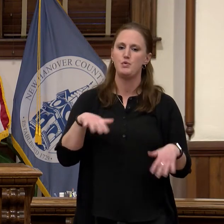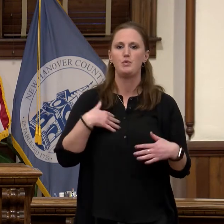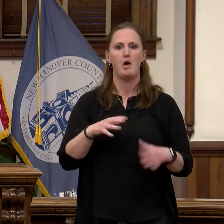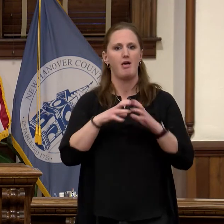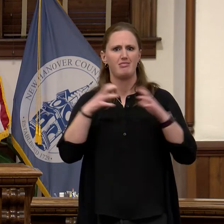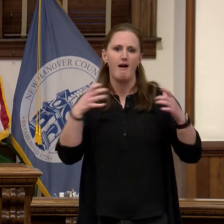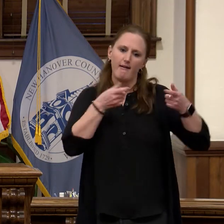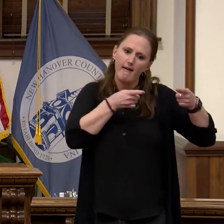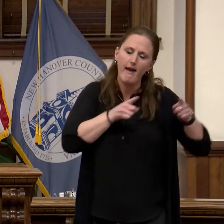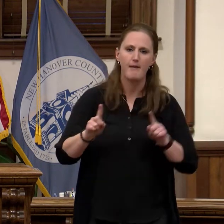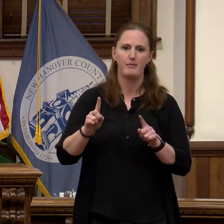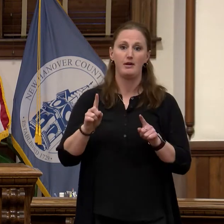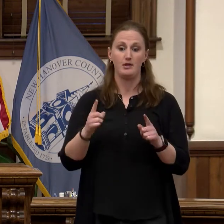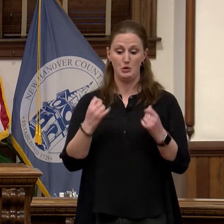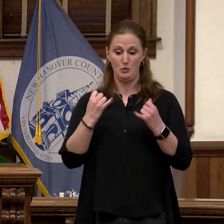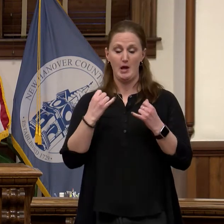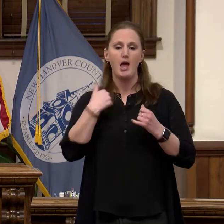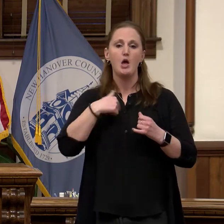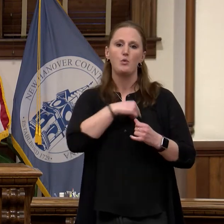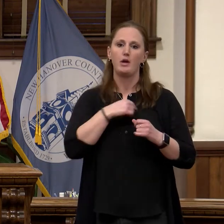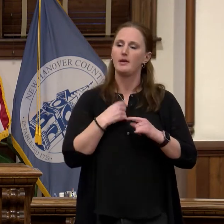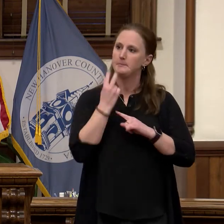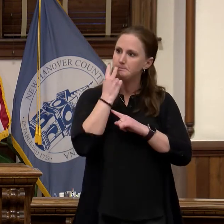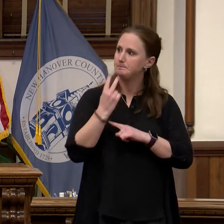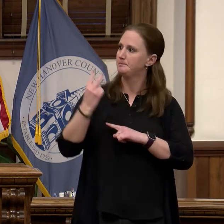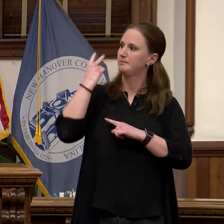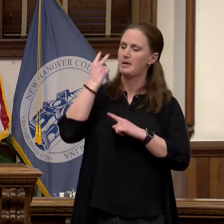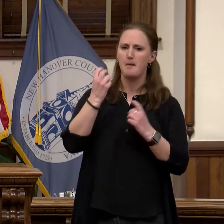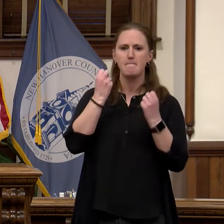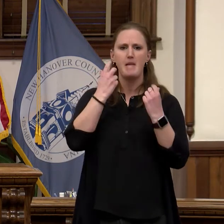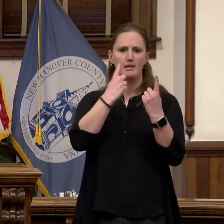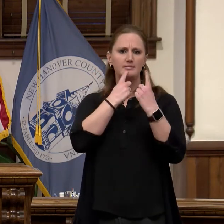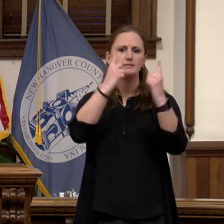on our successes, the work we've accomplished together, and also look to